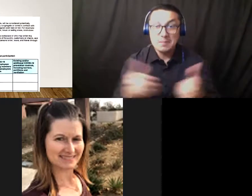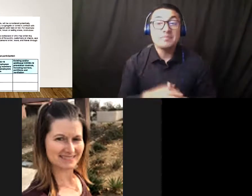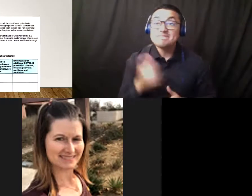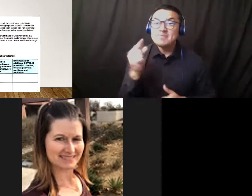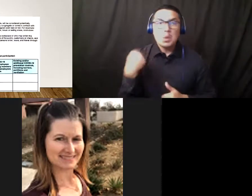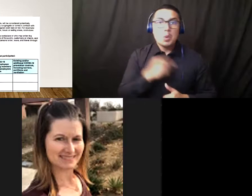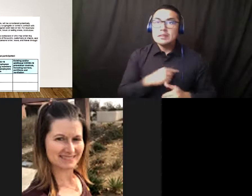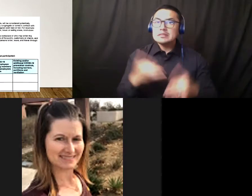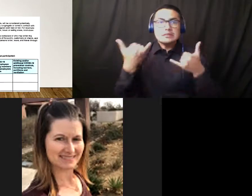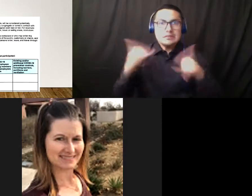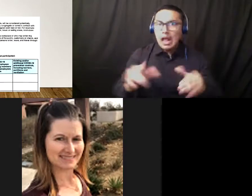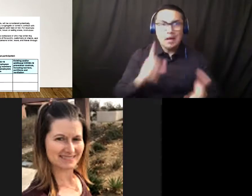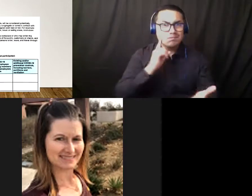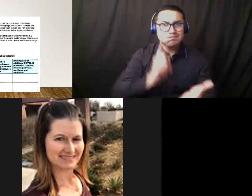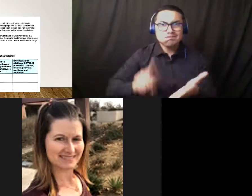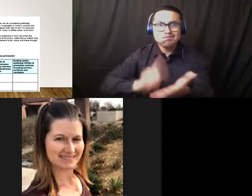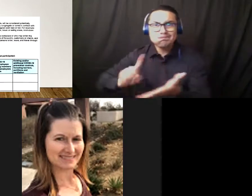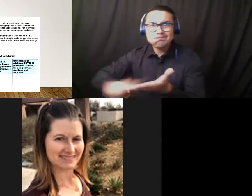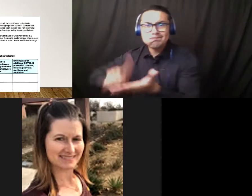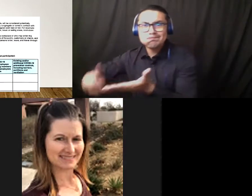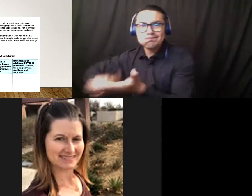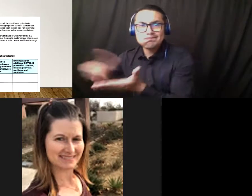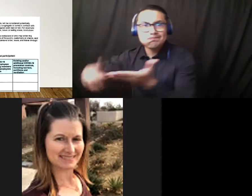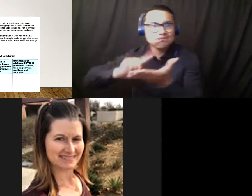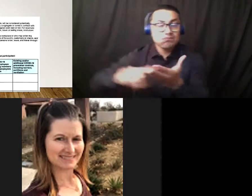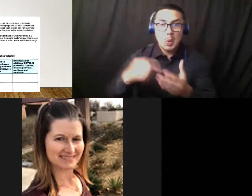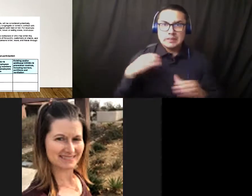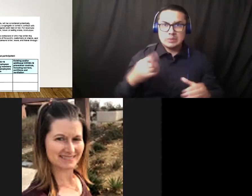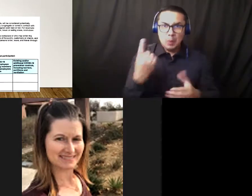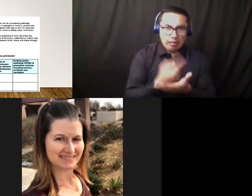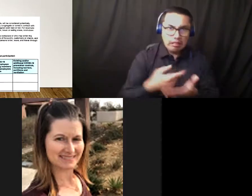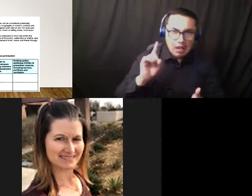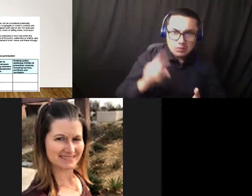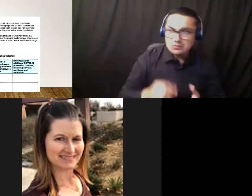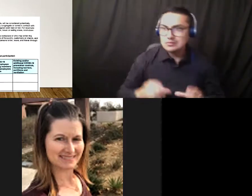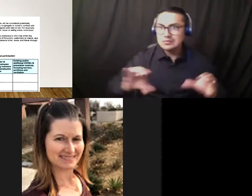We just did one last week. We did another one this morning and we're using the inspection forms.